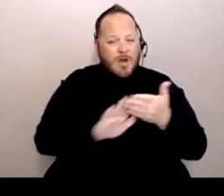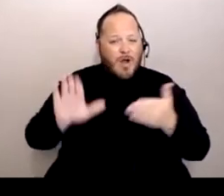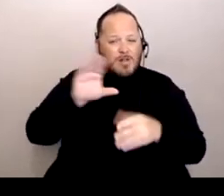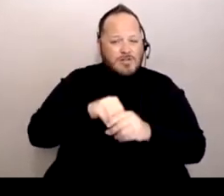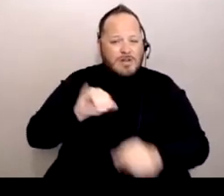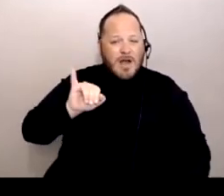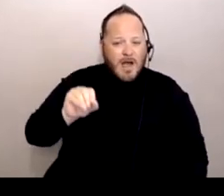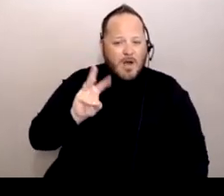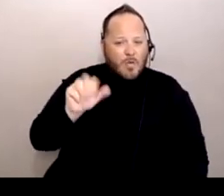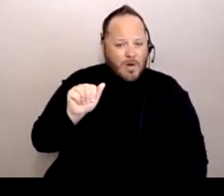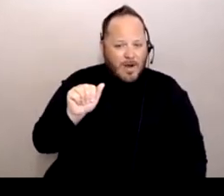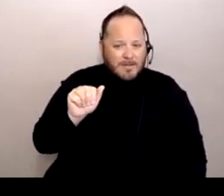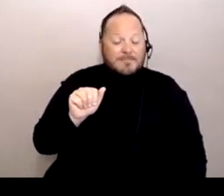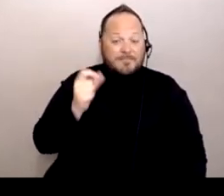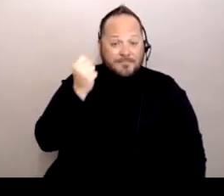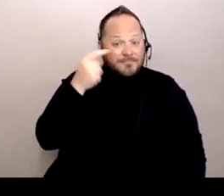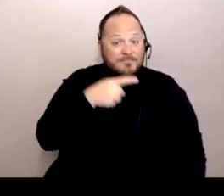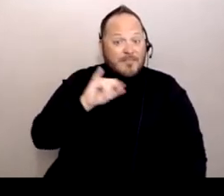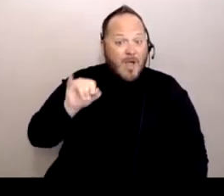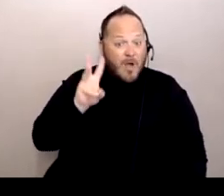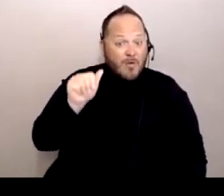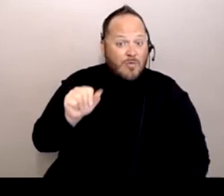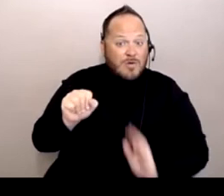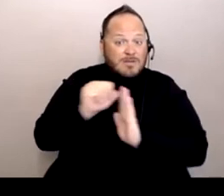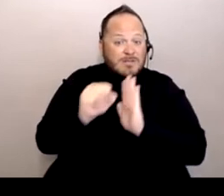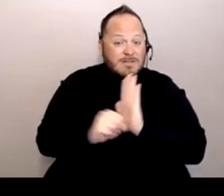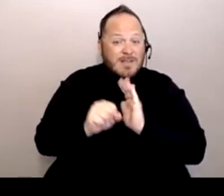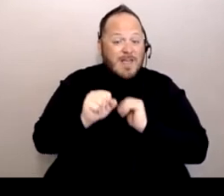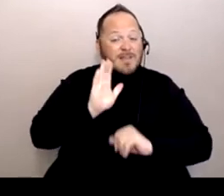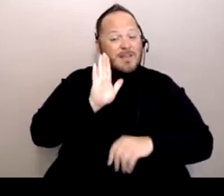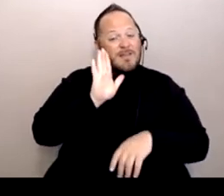they had very different policies around COVID-19.